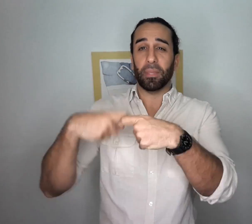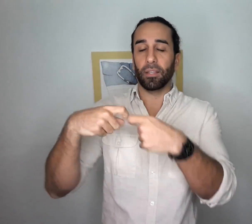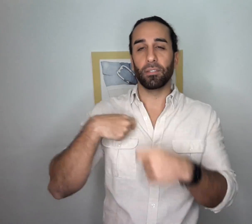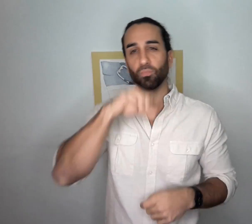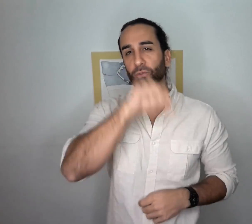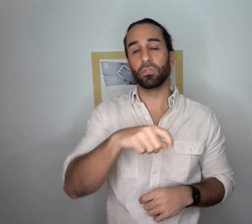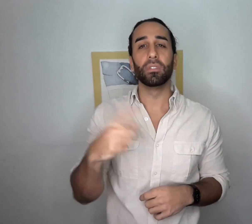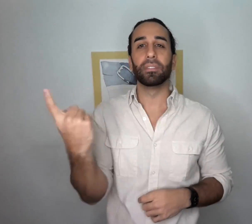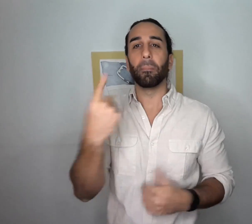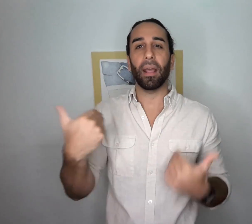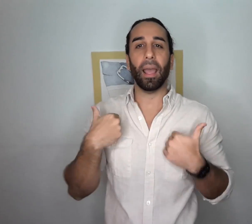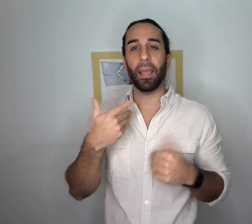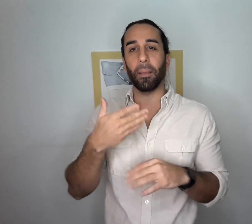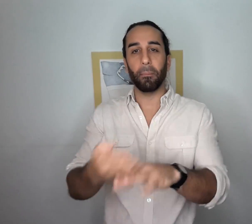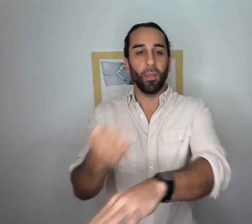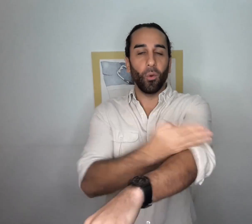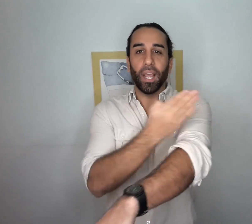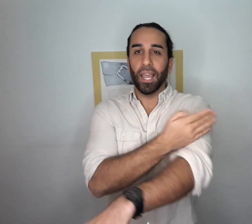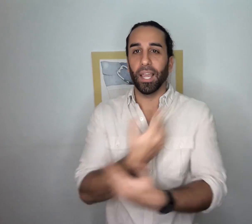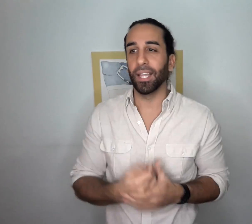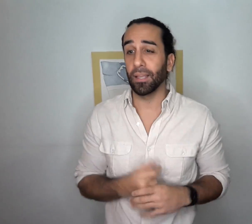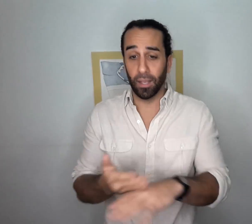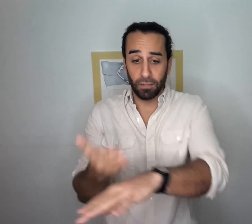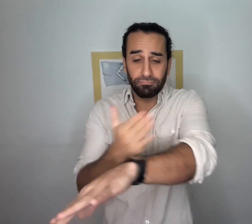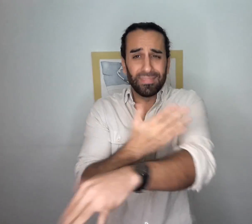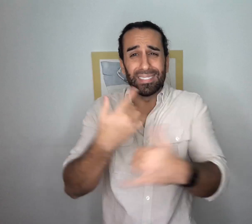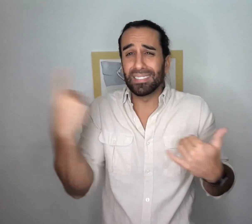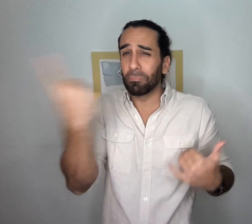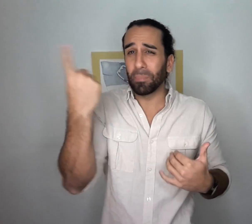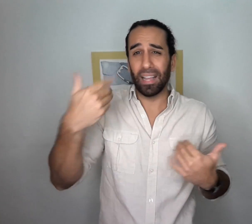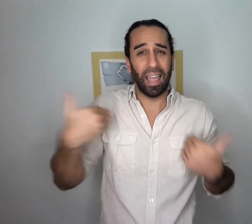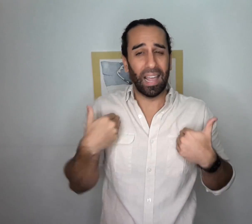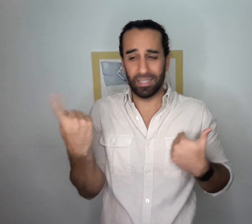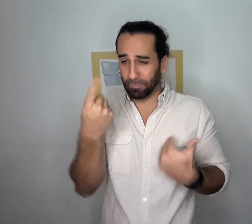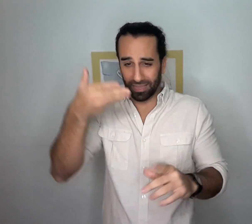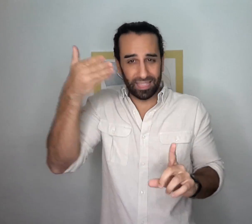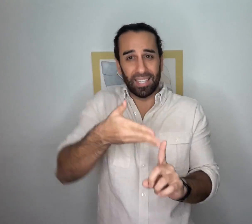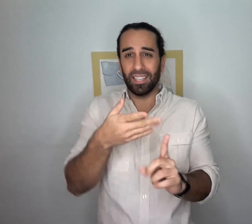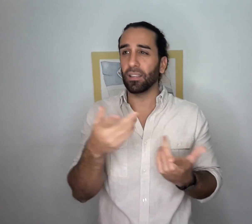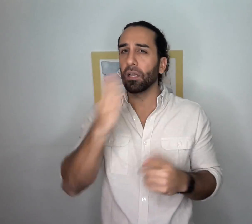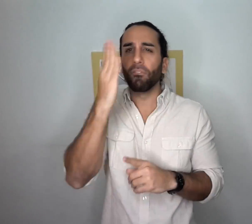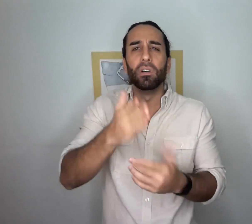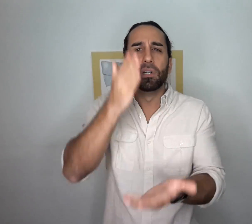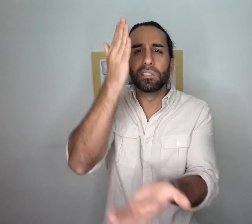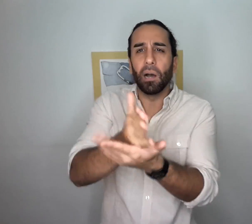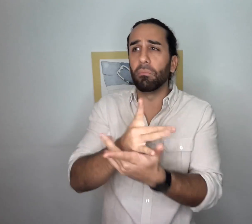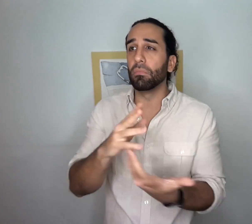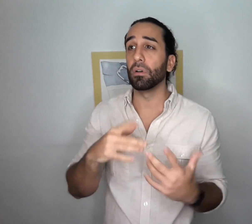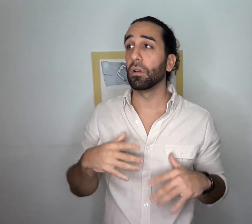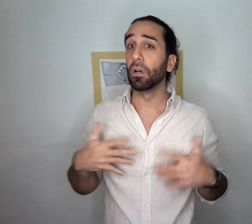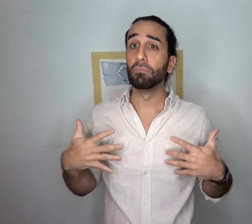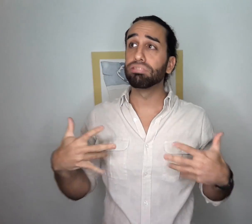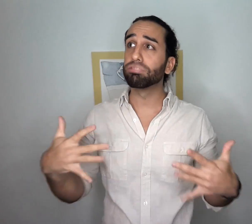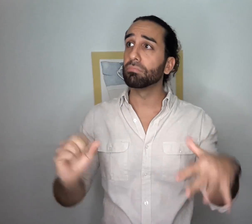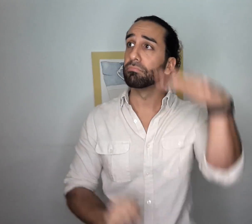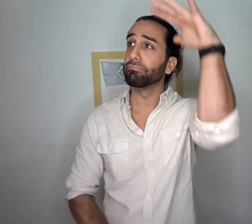There's a Spanish proverb that I love: [insert Spanish text]. There's always something to be improved upon. The work never ends,